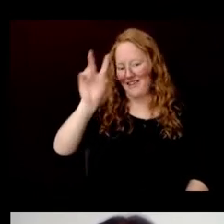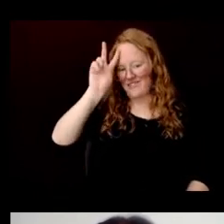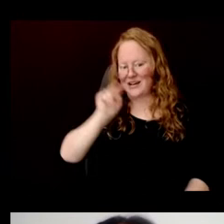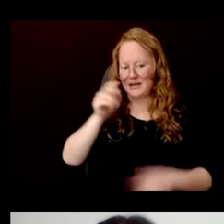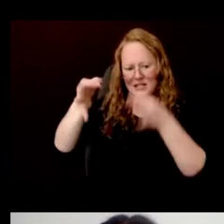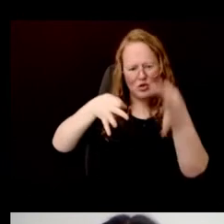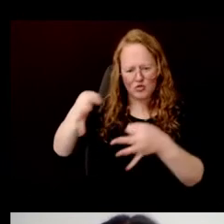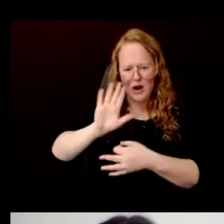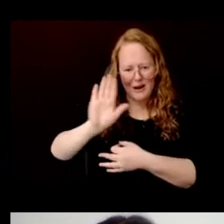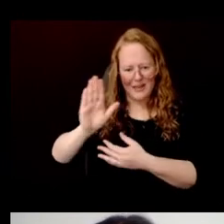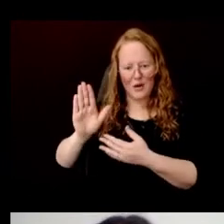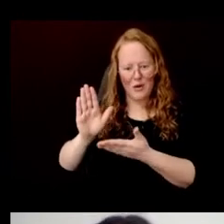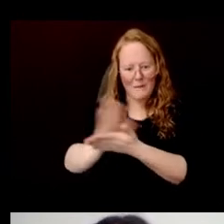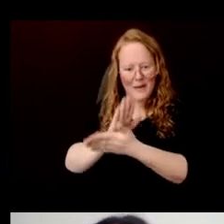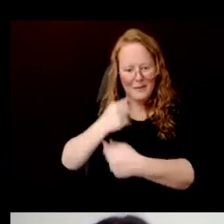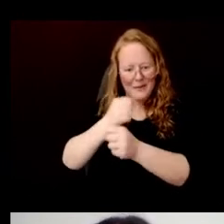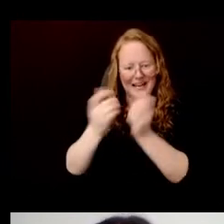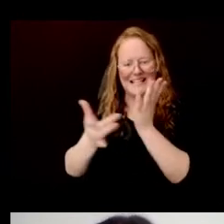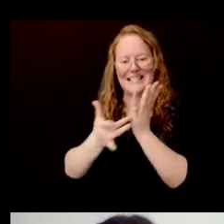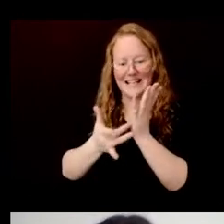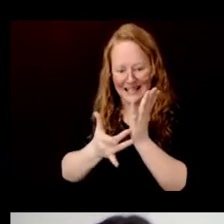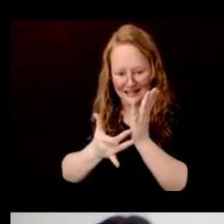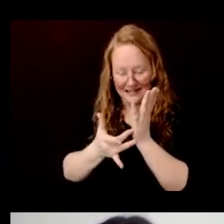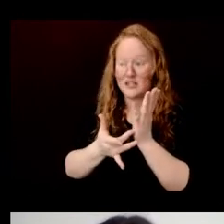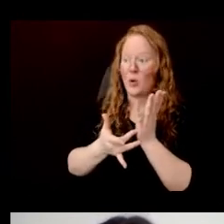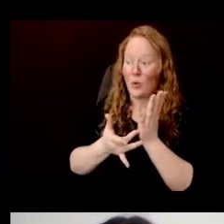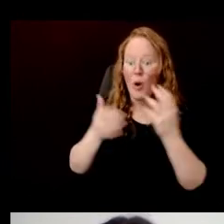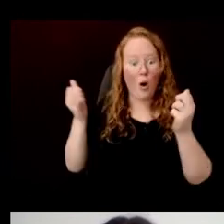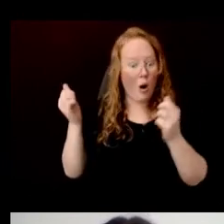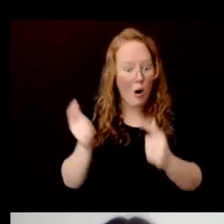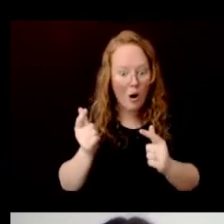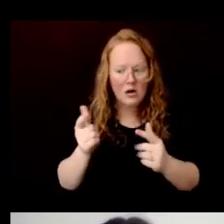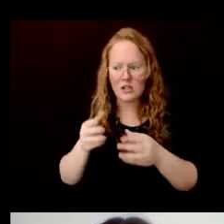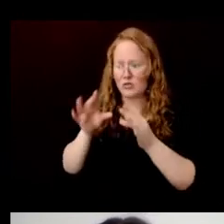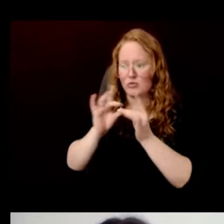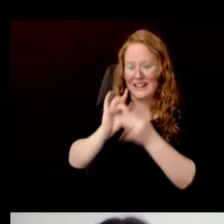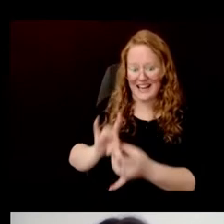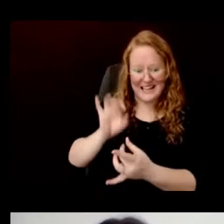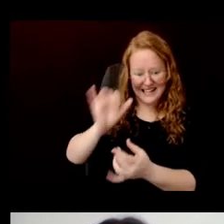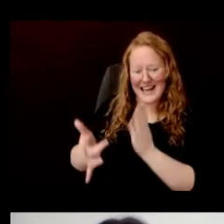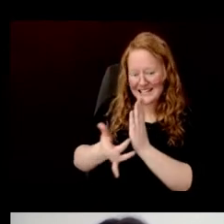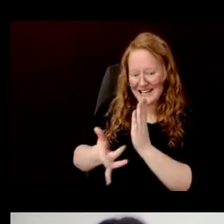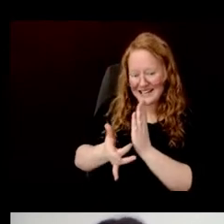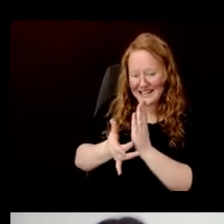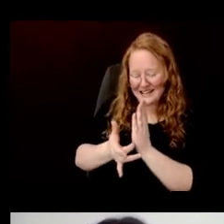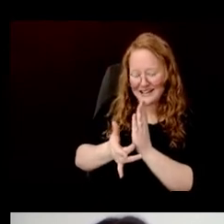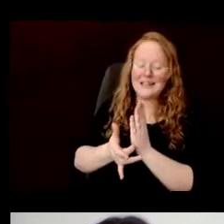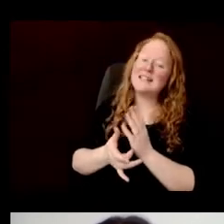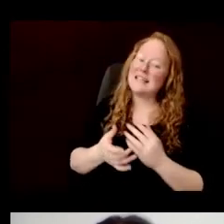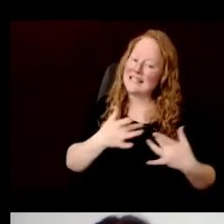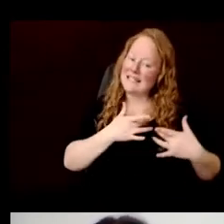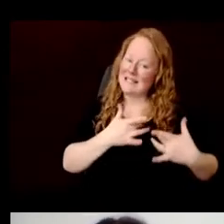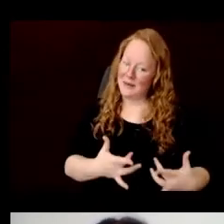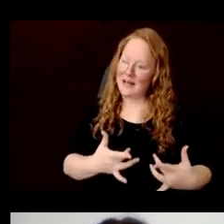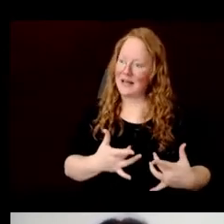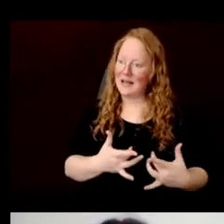All of the tools associated with this kind of paper making technique are usually named seo.